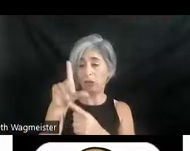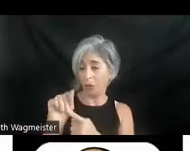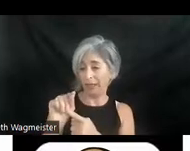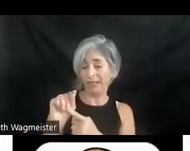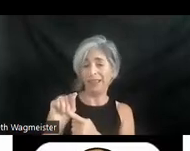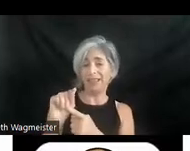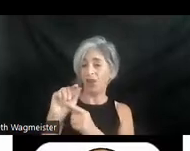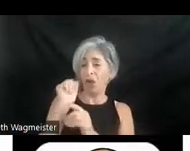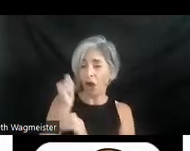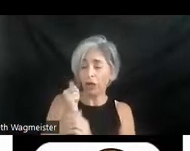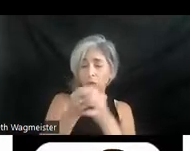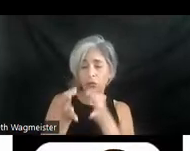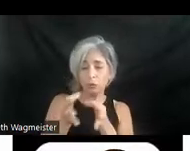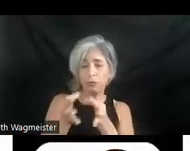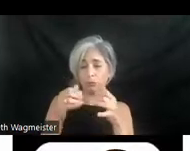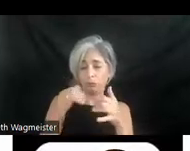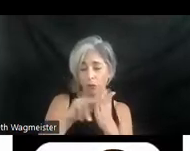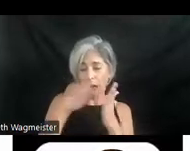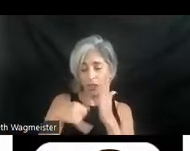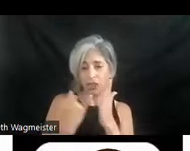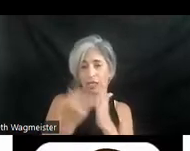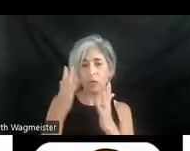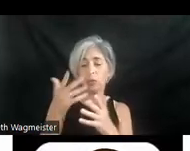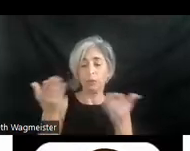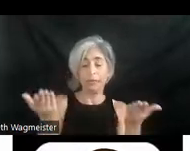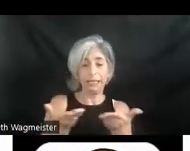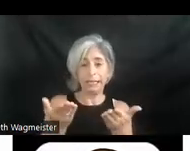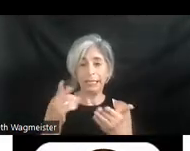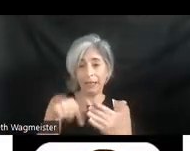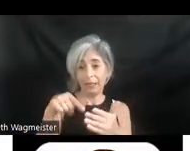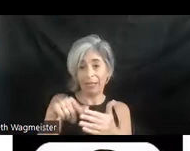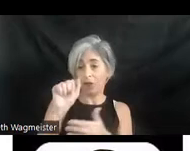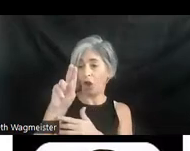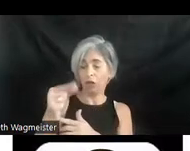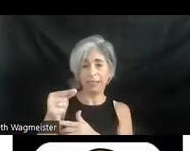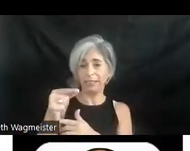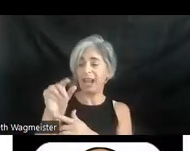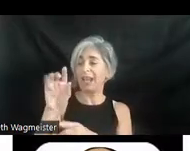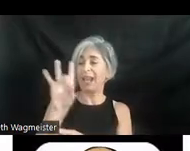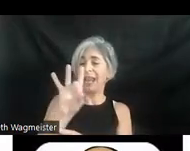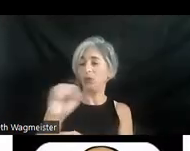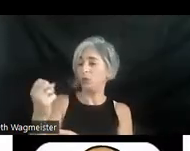description project, Audio Description Institute will be held this August 8th-12th. All virtual